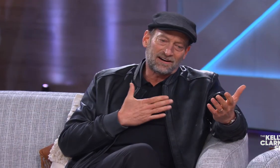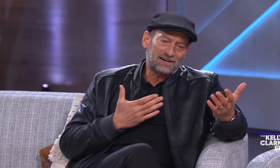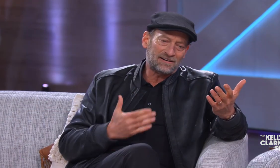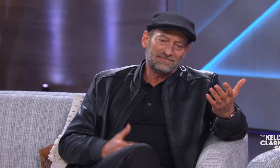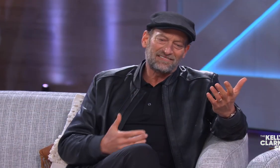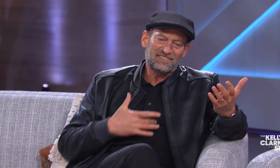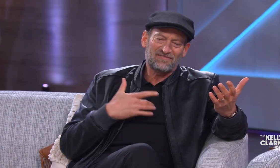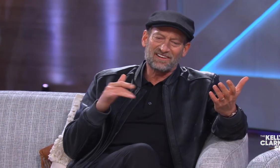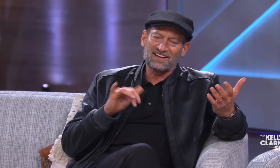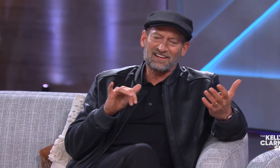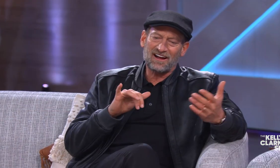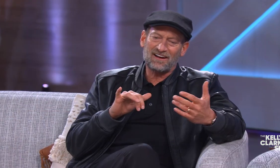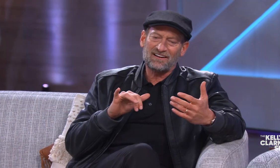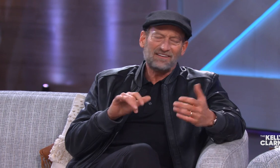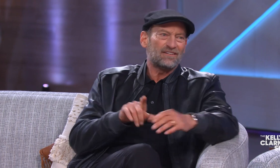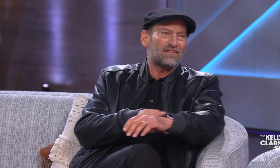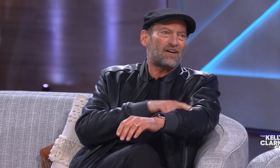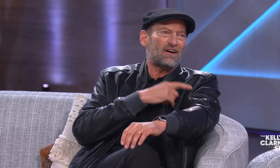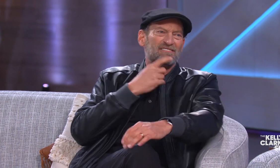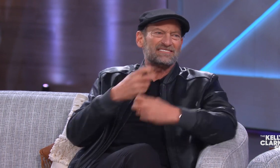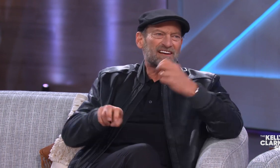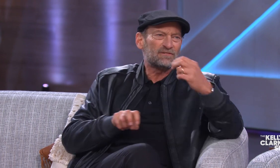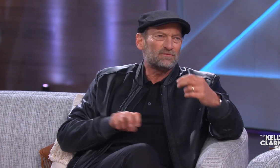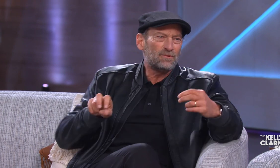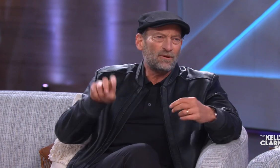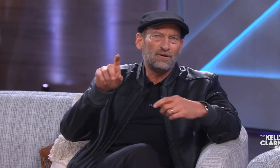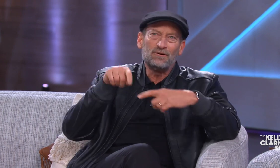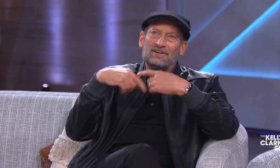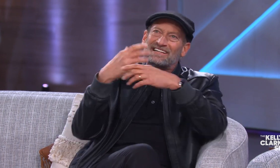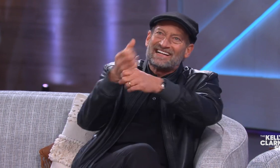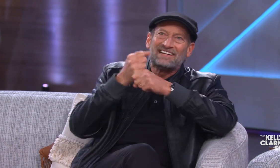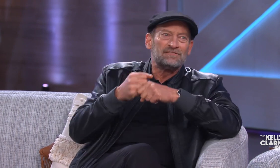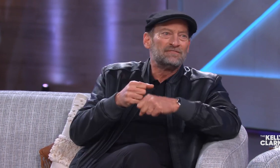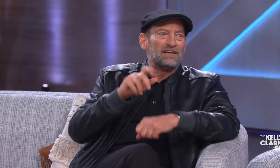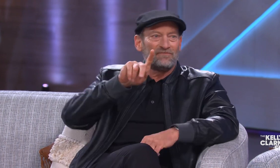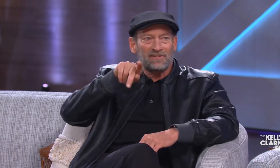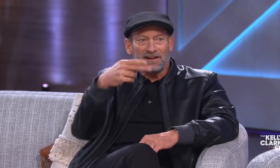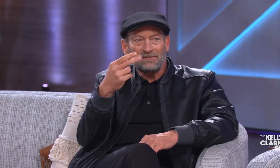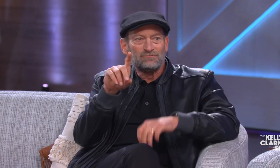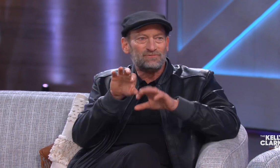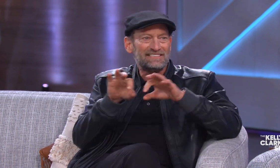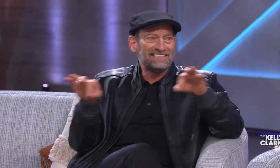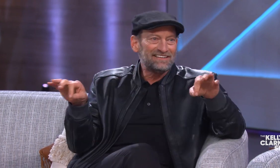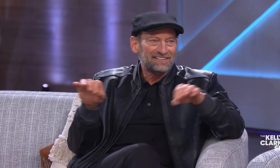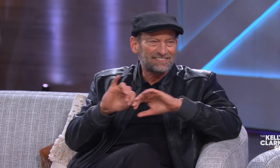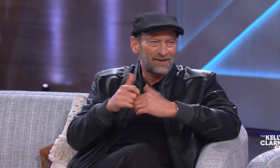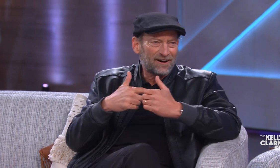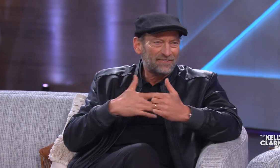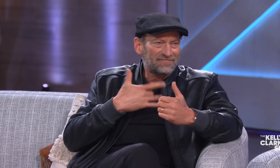And we're being recognized for our talent. And so I'm so glad. It's been a long and tough journey for me, and I feel like I've received